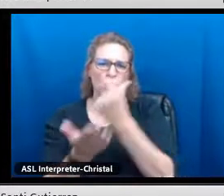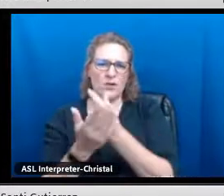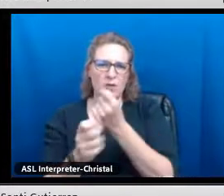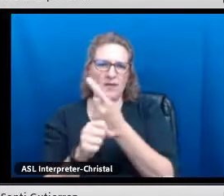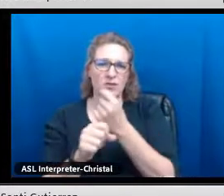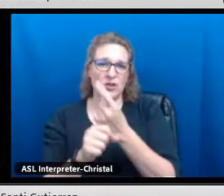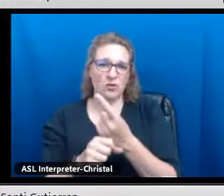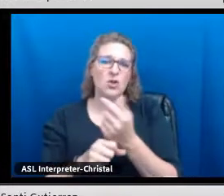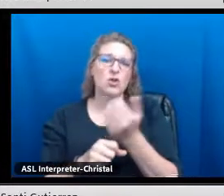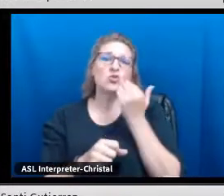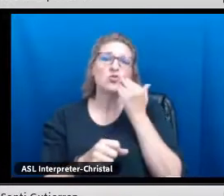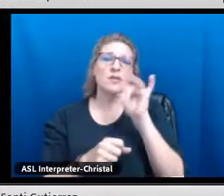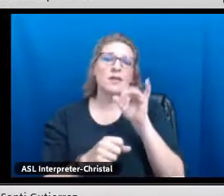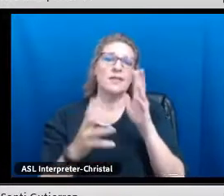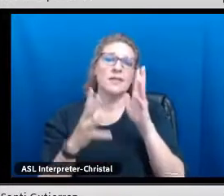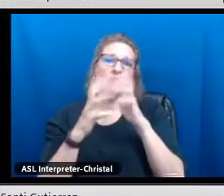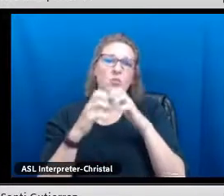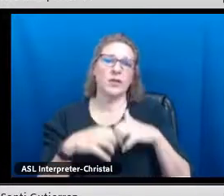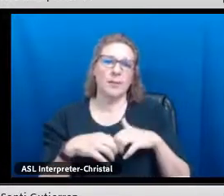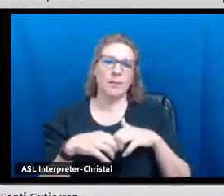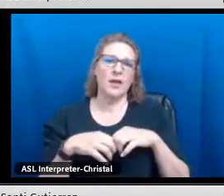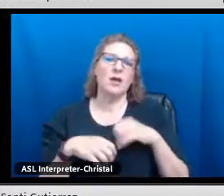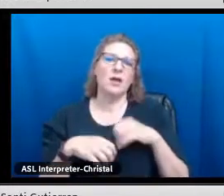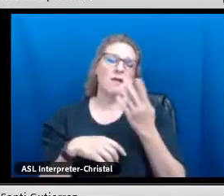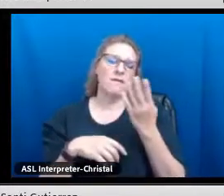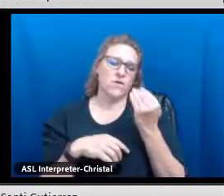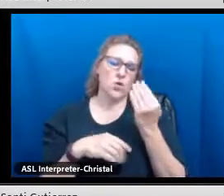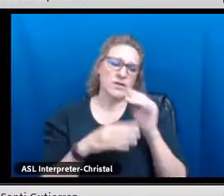and we have about an average of 400 students that graduate every year.